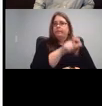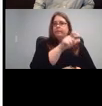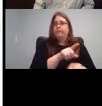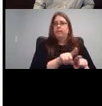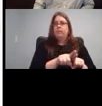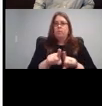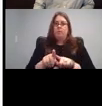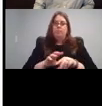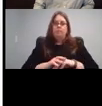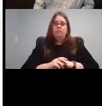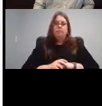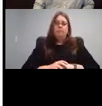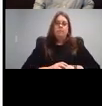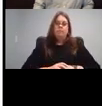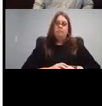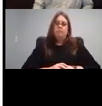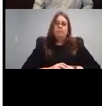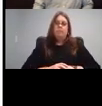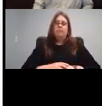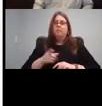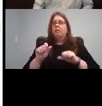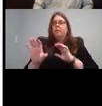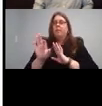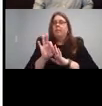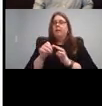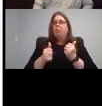You can choose your language and watch it.